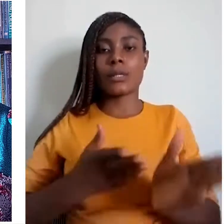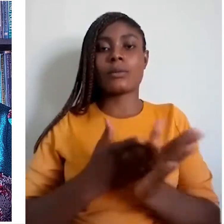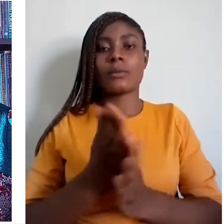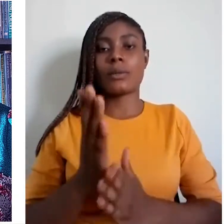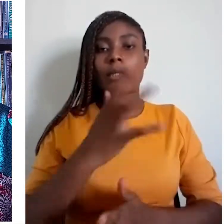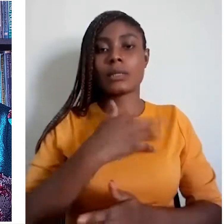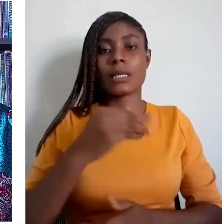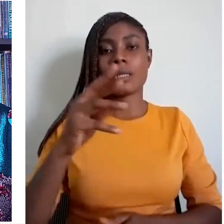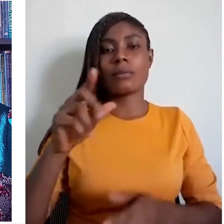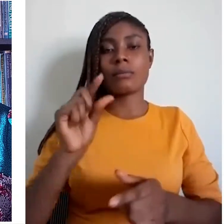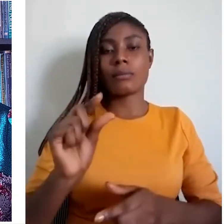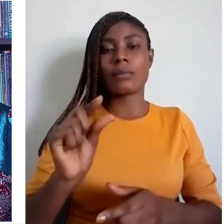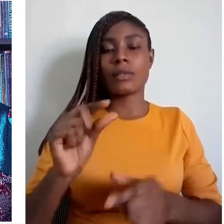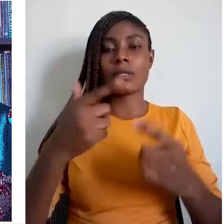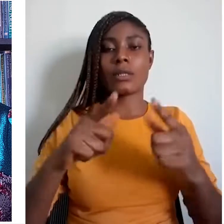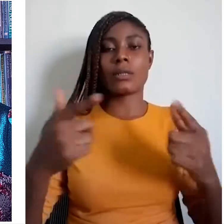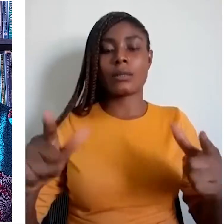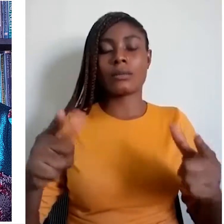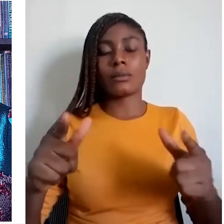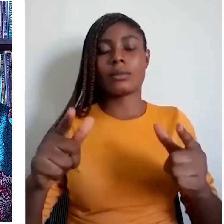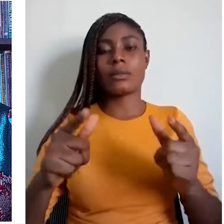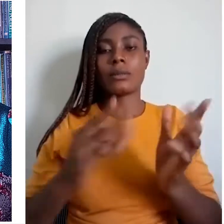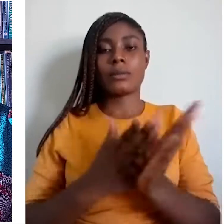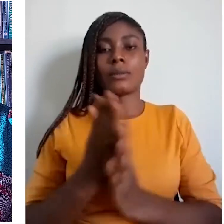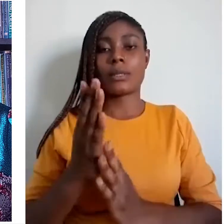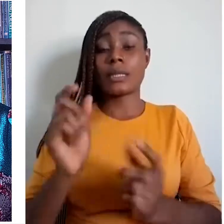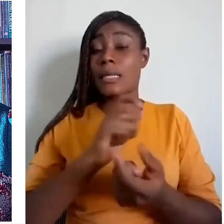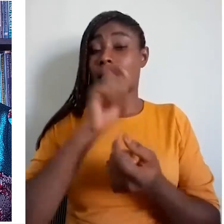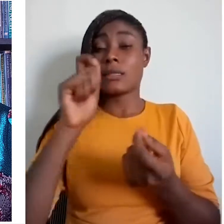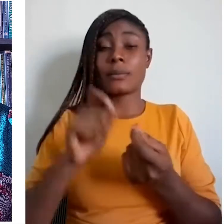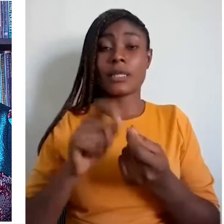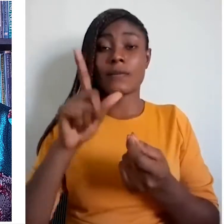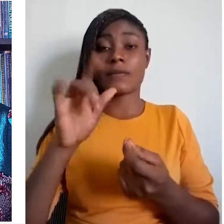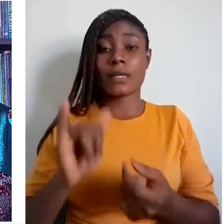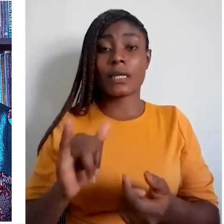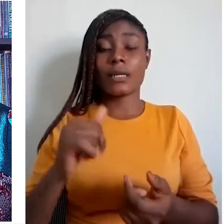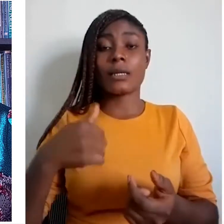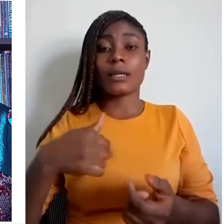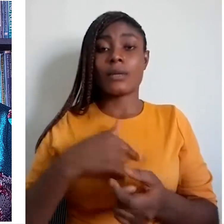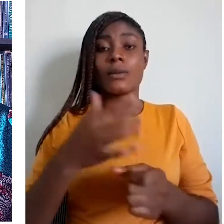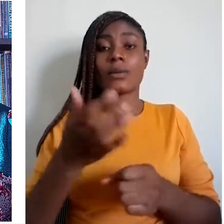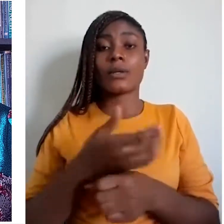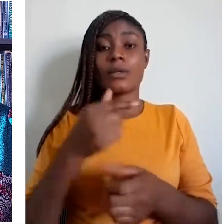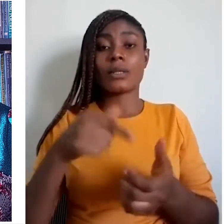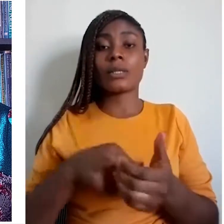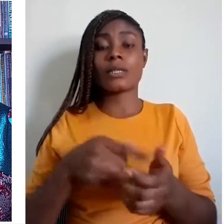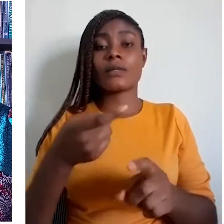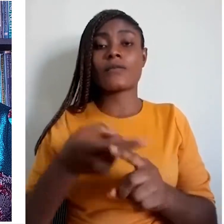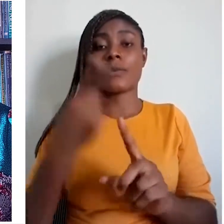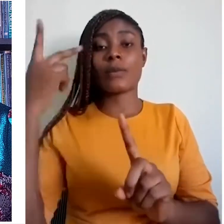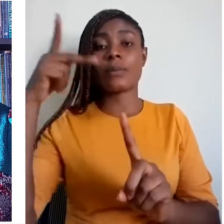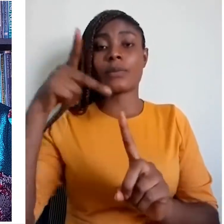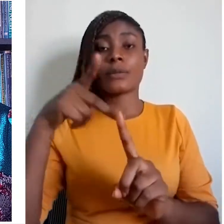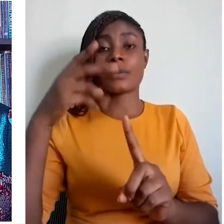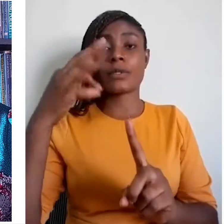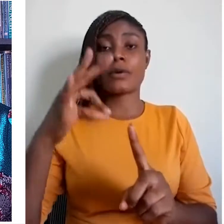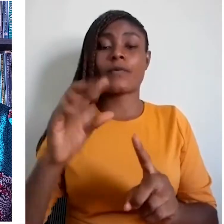Language Rights (MLR). Specifically, we address the linguistic rights from the perspective of the Minority Language